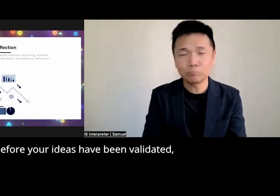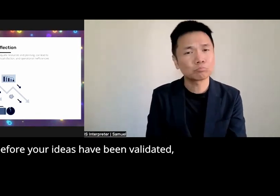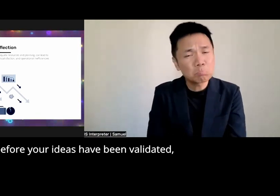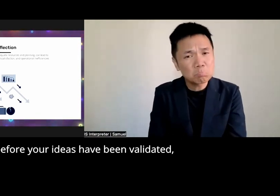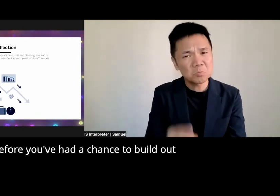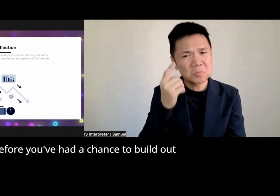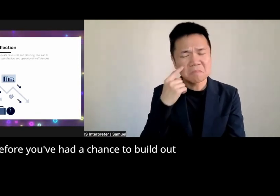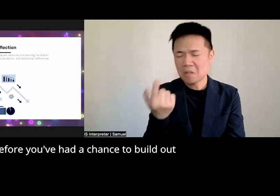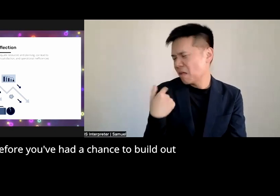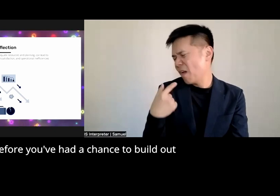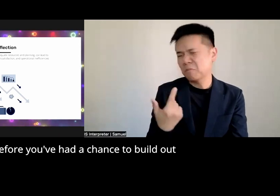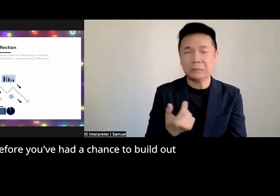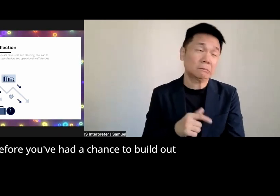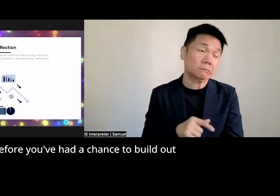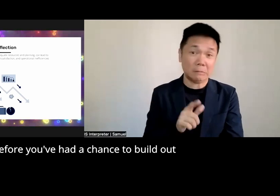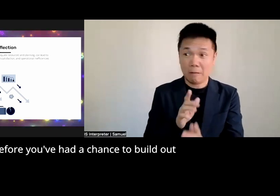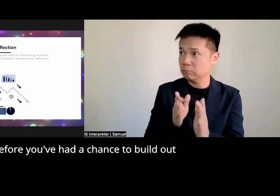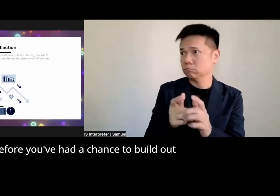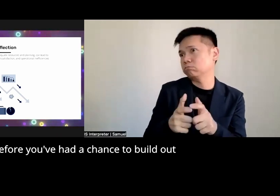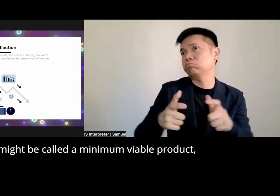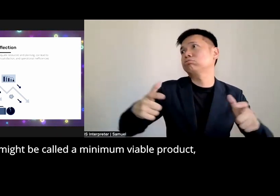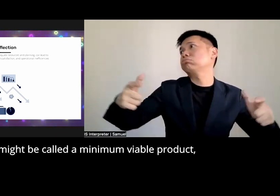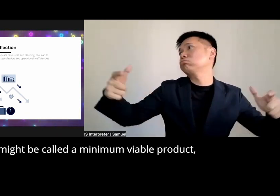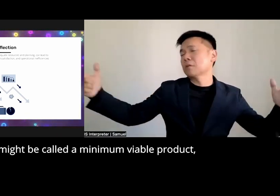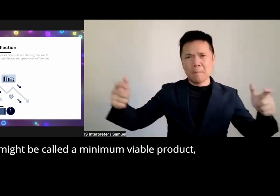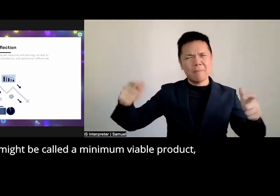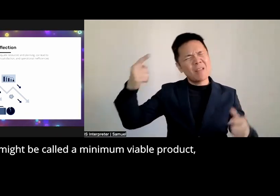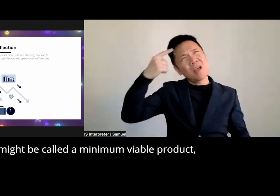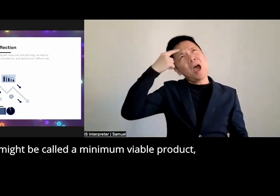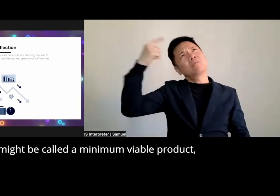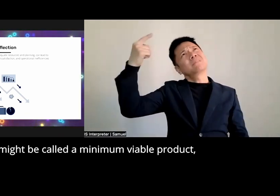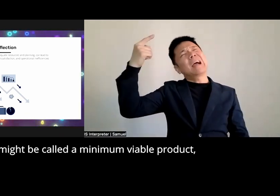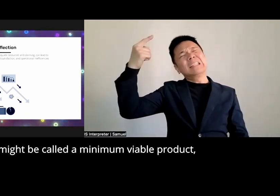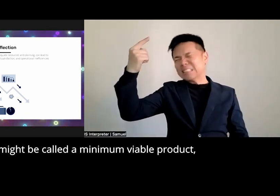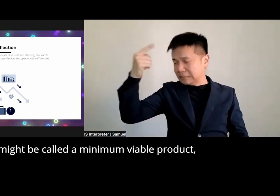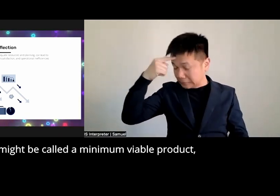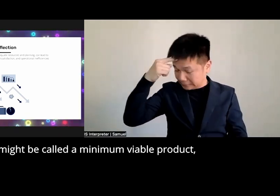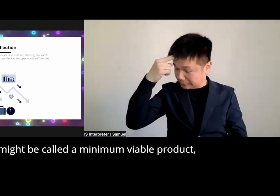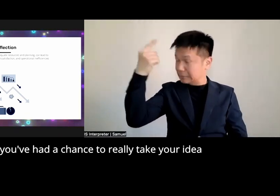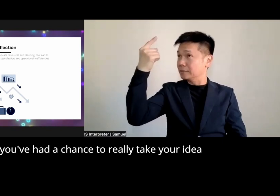too quickly before your ideas have been validated before you've had a chance to build out what might